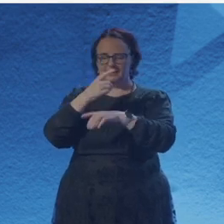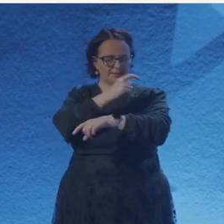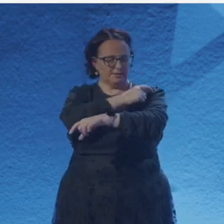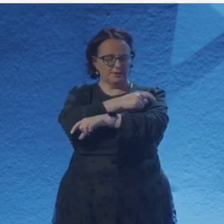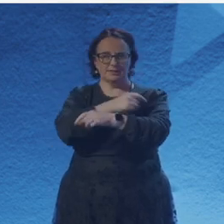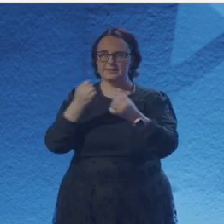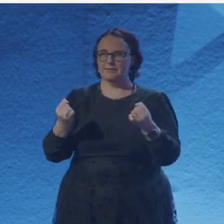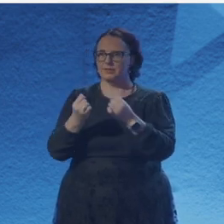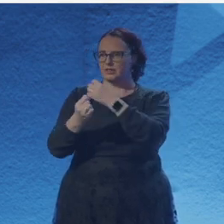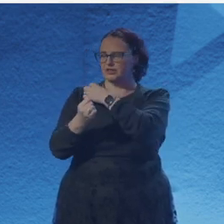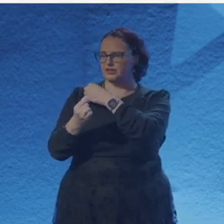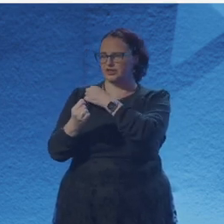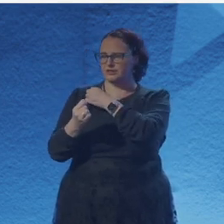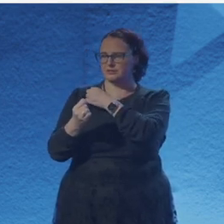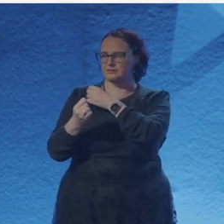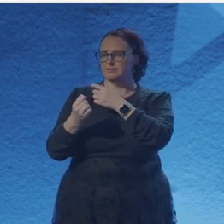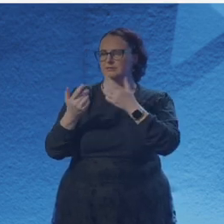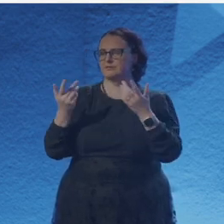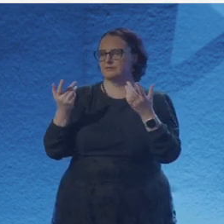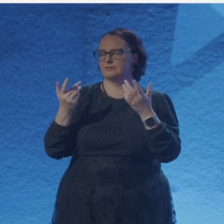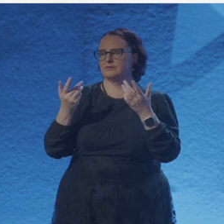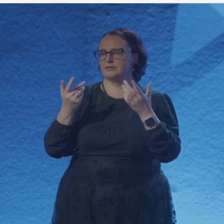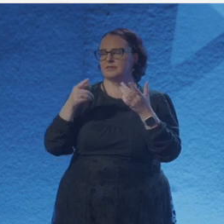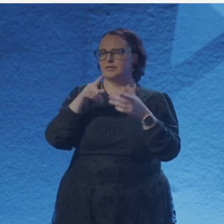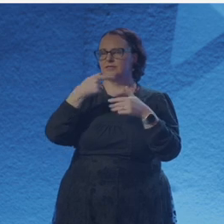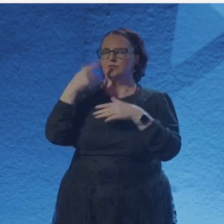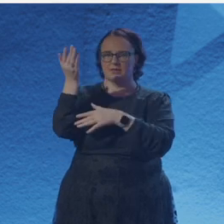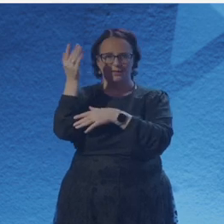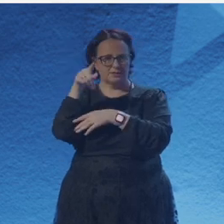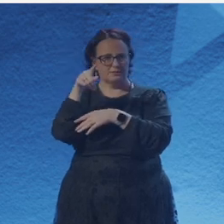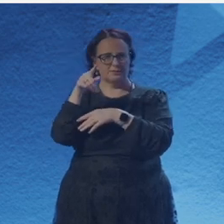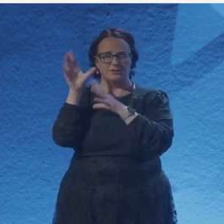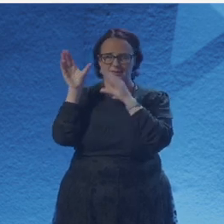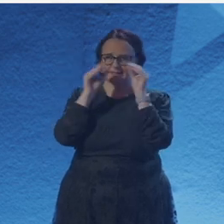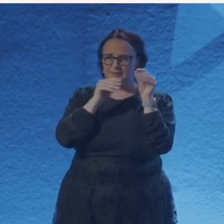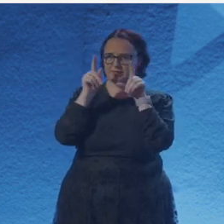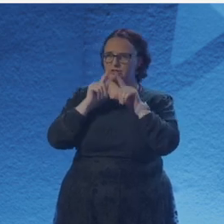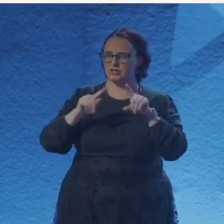Like when you and your black cat rub your backs blissfully on the green grass.